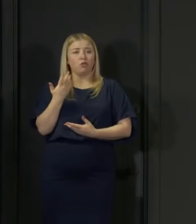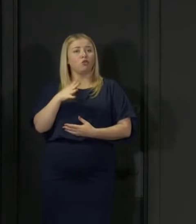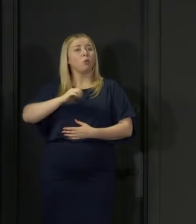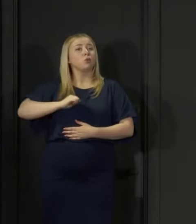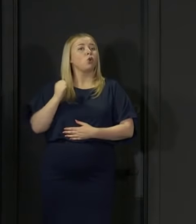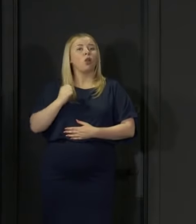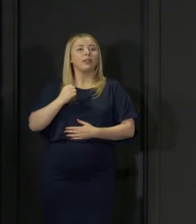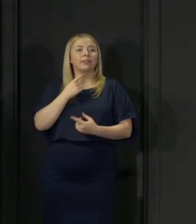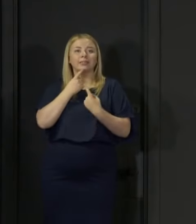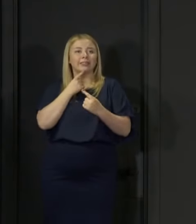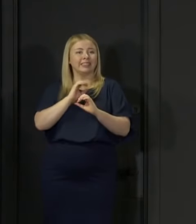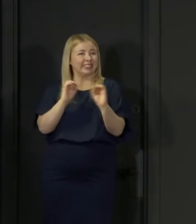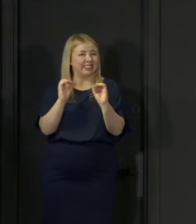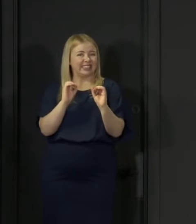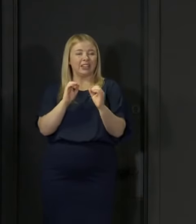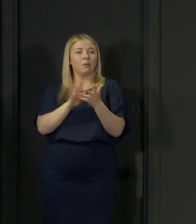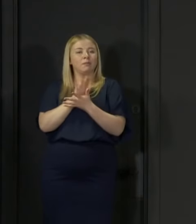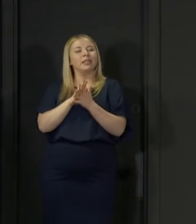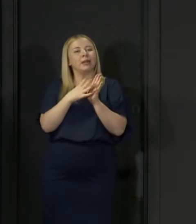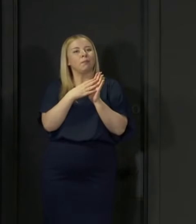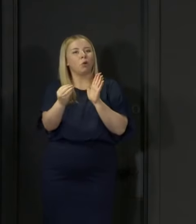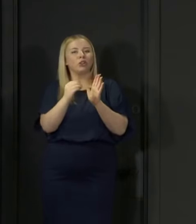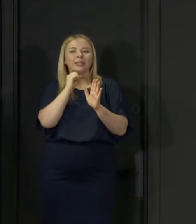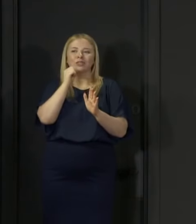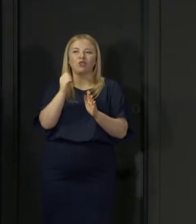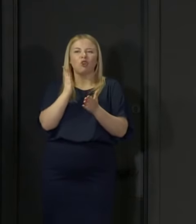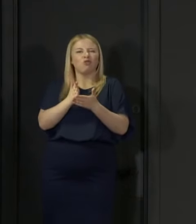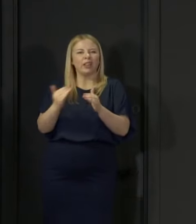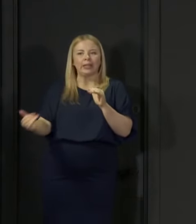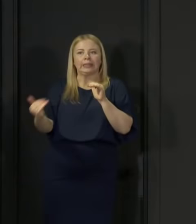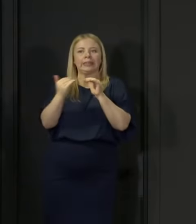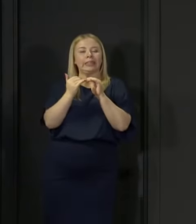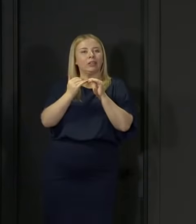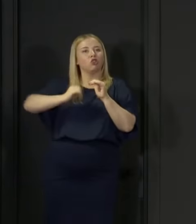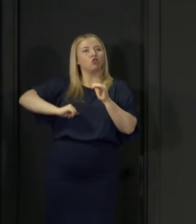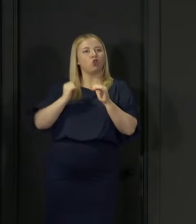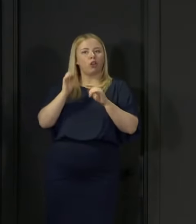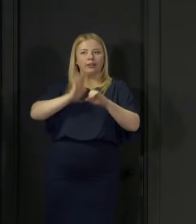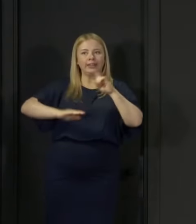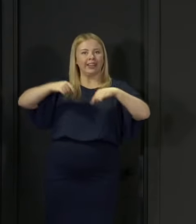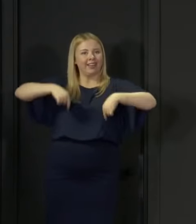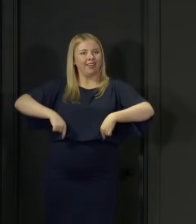is of more limited value to us in assessing a particular situation here.